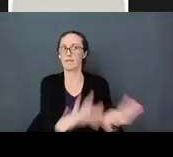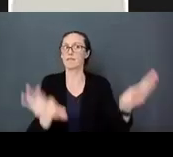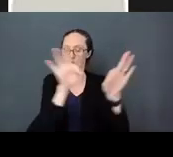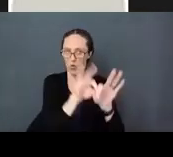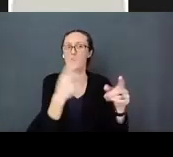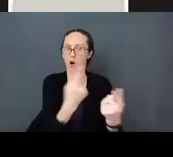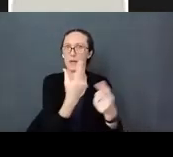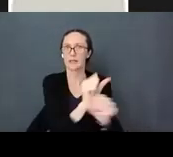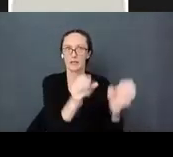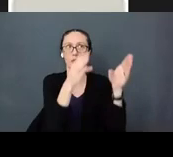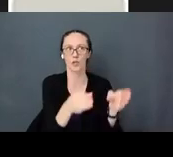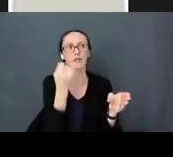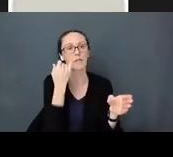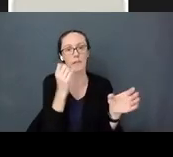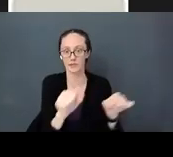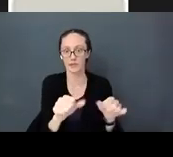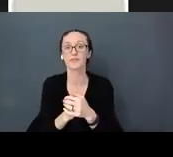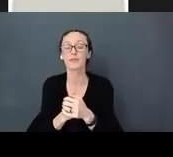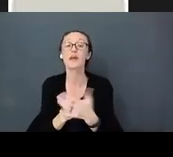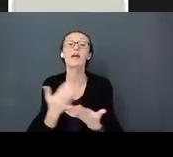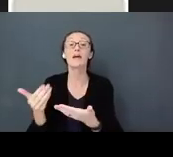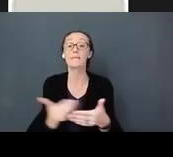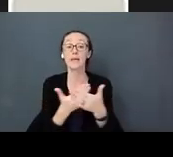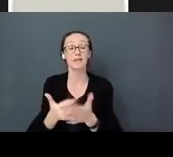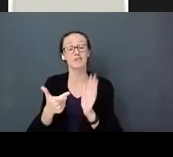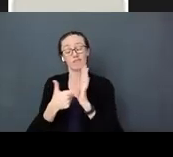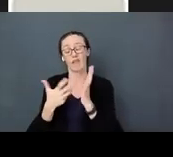Sleep - babies need lots of sleep. Children need a lot of sleep.